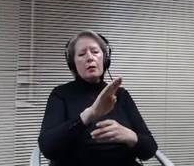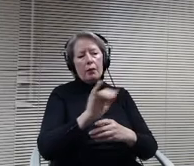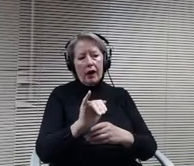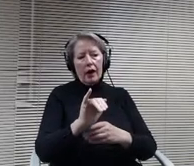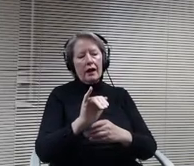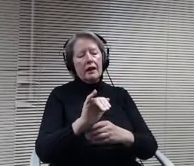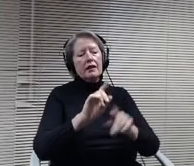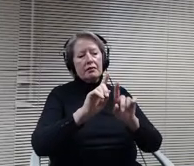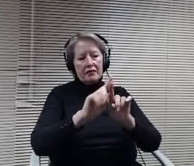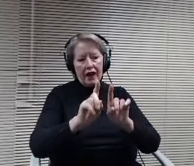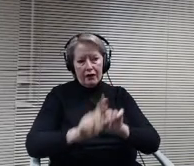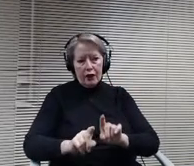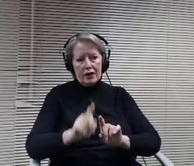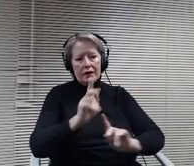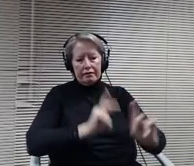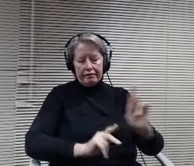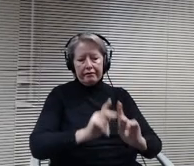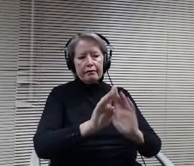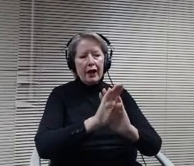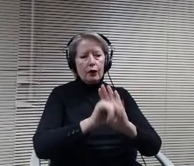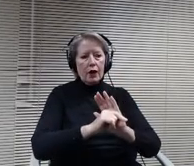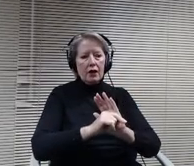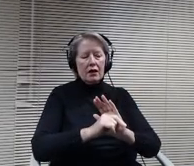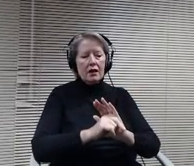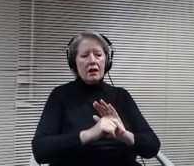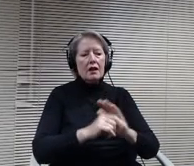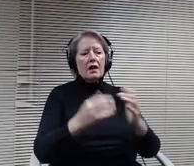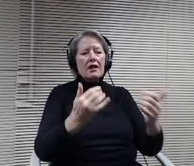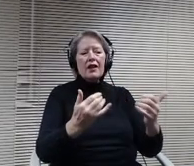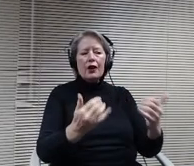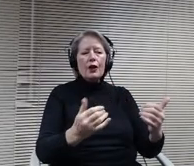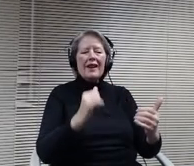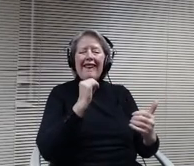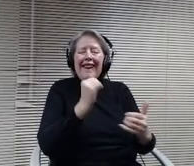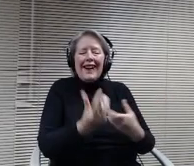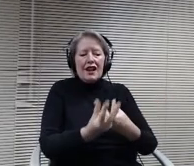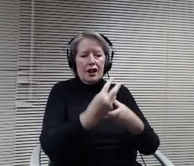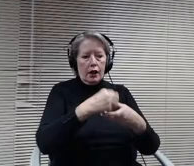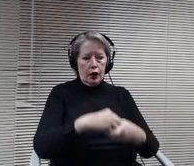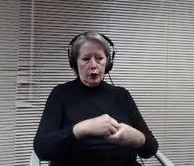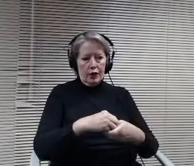racial and non inclusive environment of our buildings is extremely eurocentric and given the events indeed.